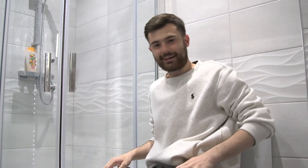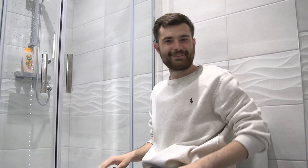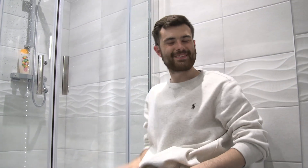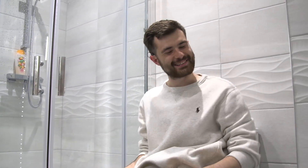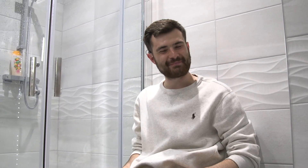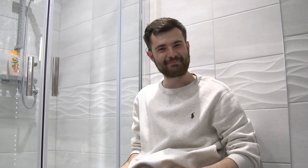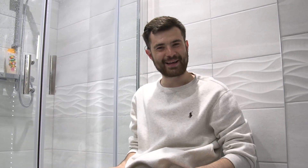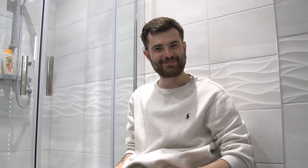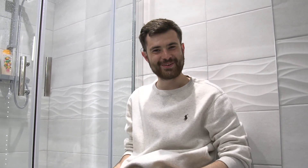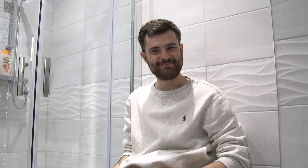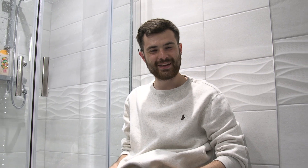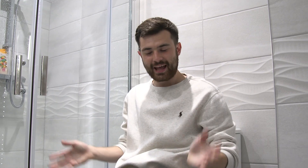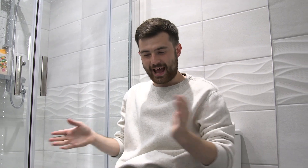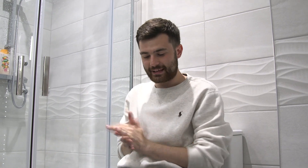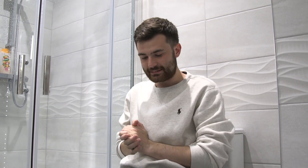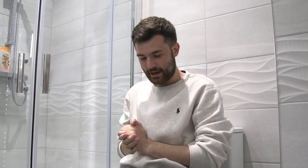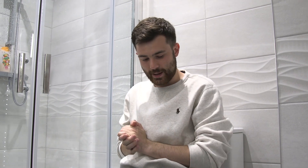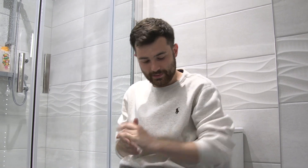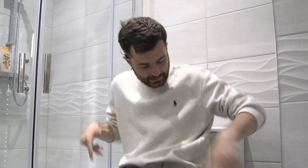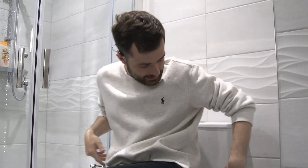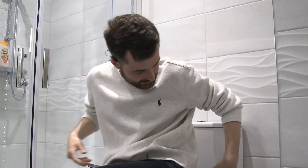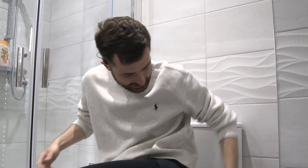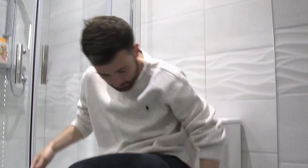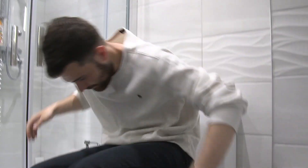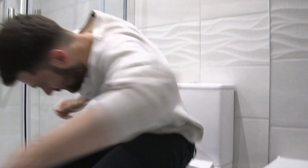Erm this is my bathroom and this is my toilet seat where I am sitting on